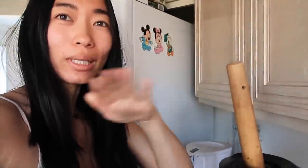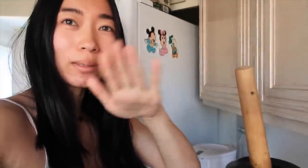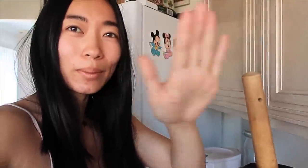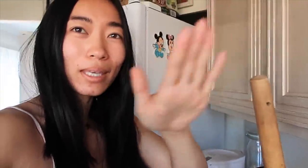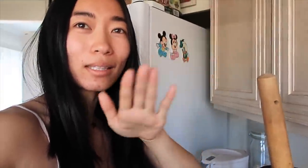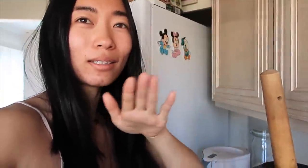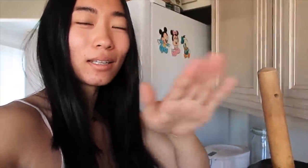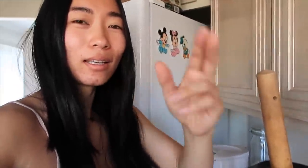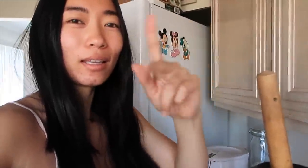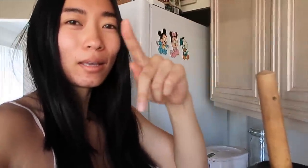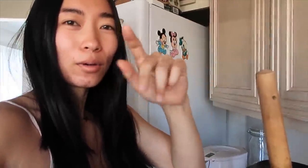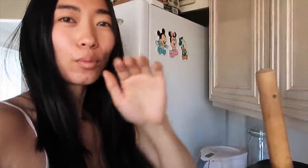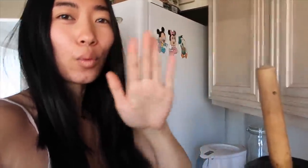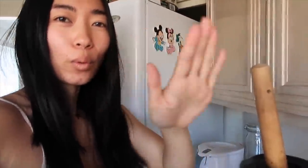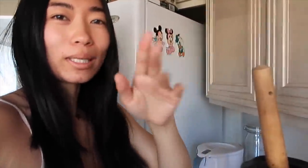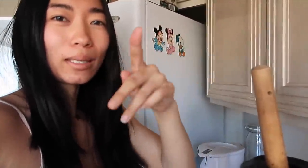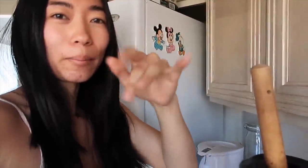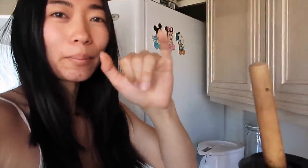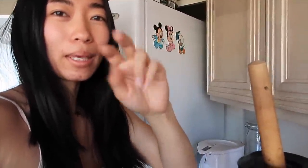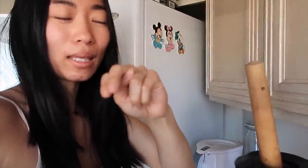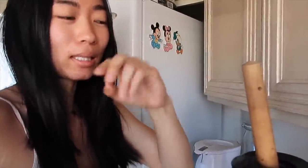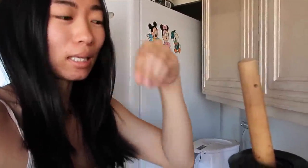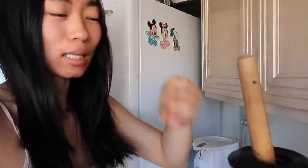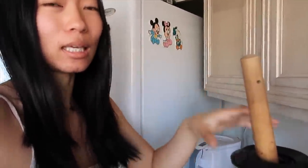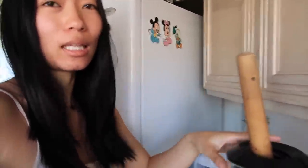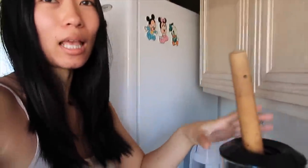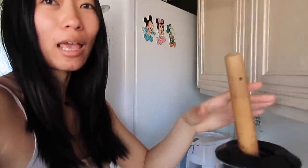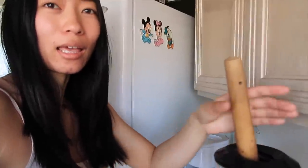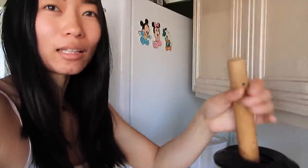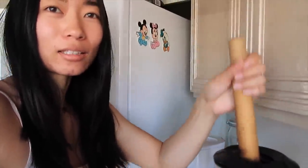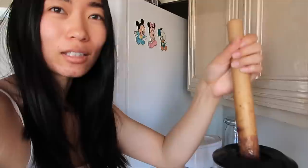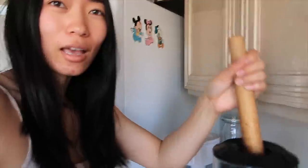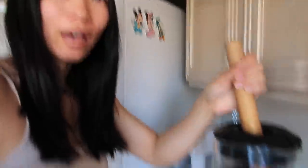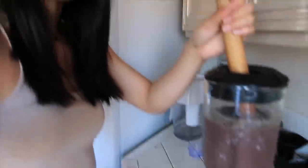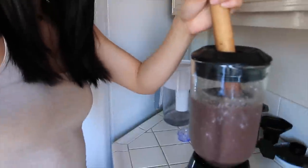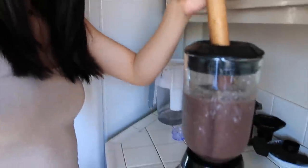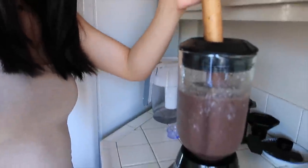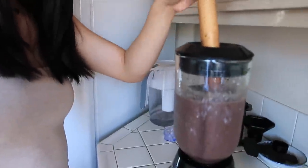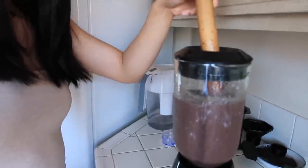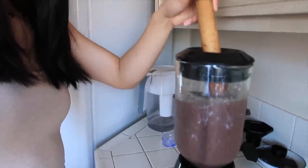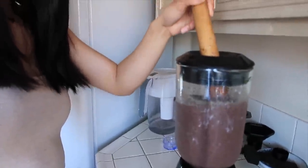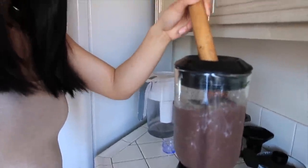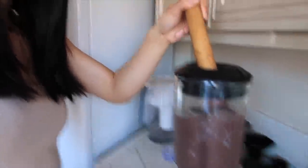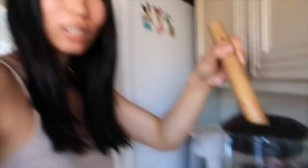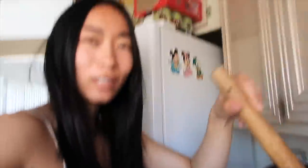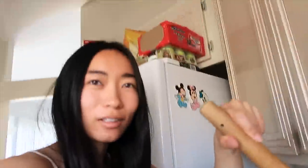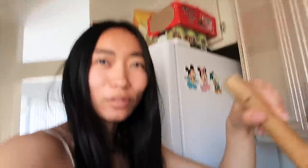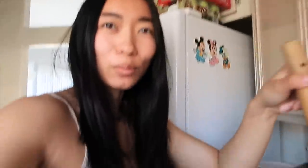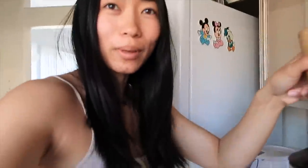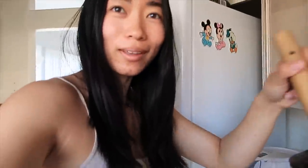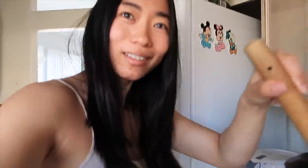a rolling pin rolling pin in it and I have to churn it a little bit